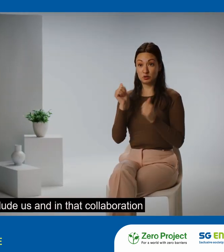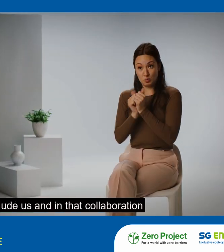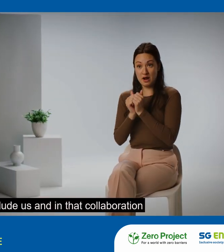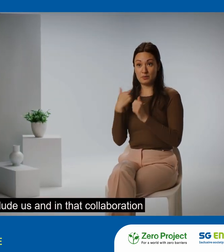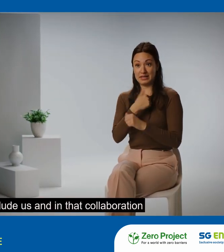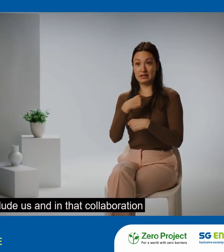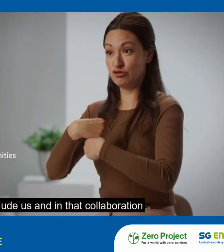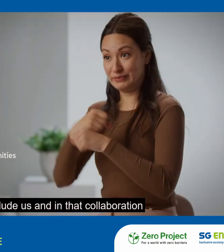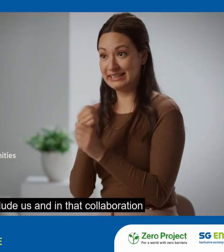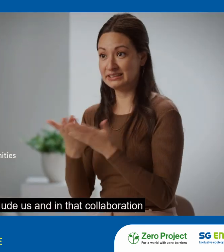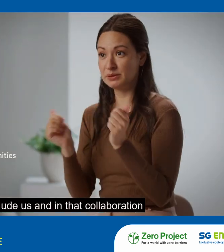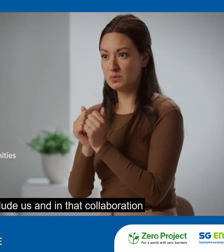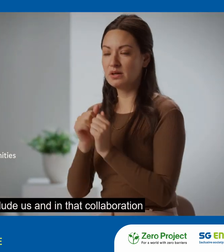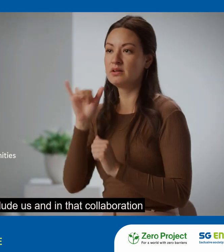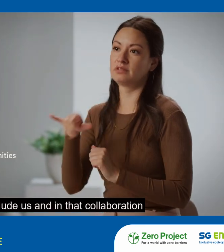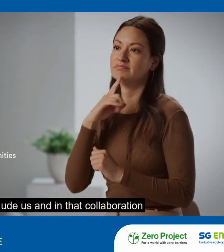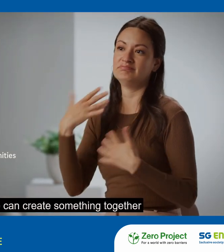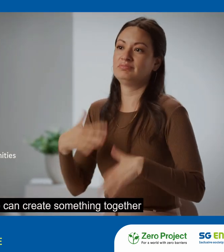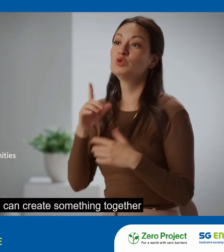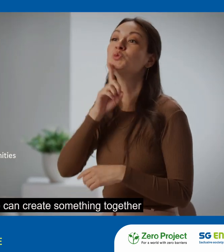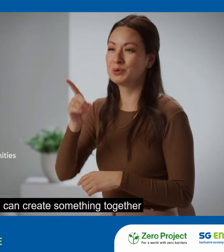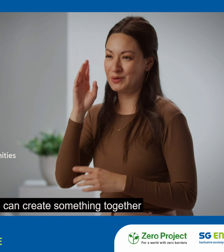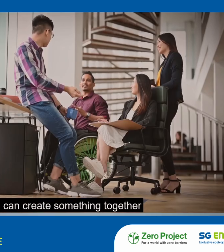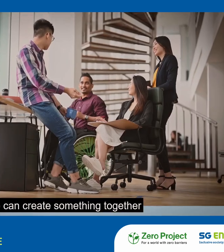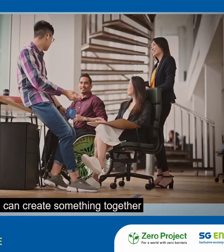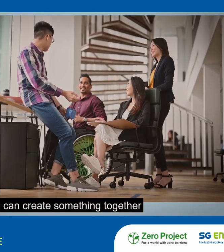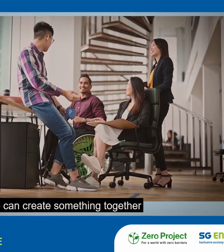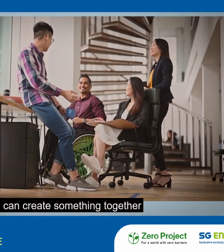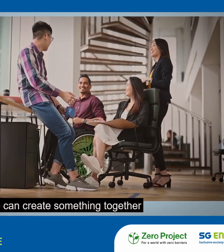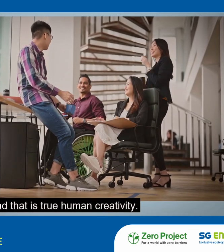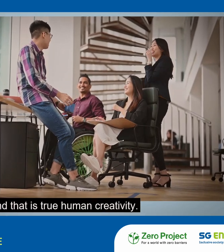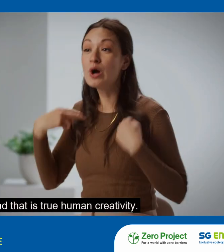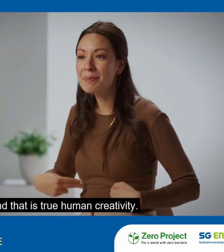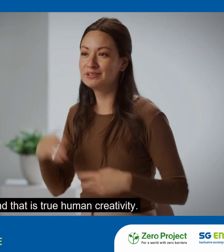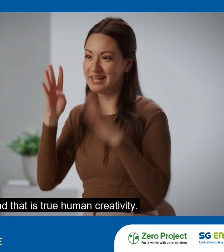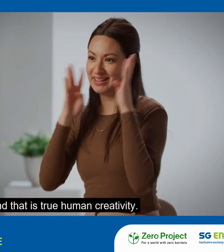you include us and in that collaboration we can create something together and that is true human